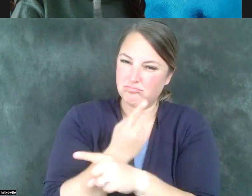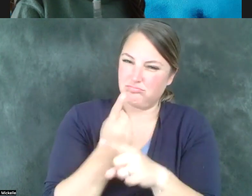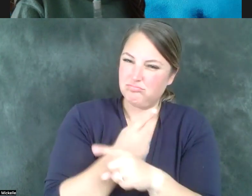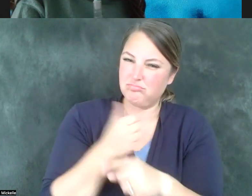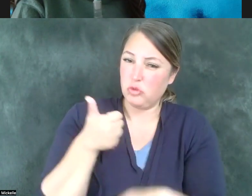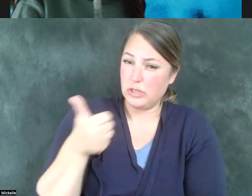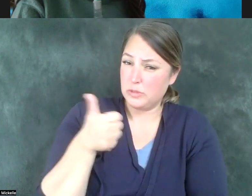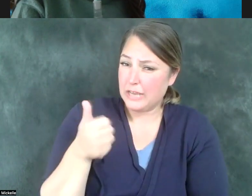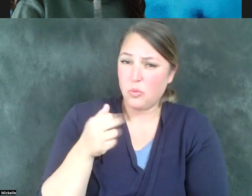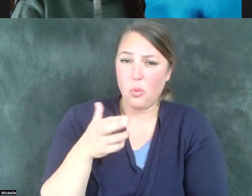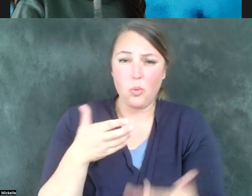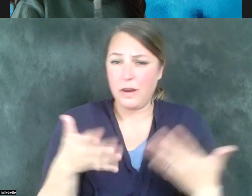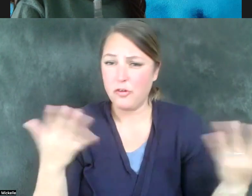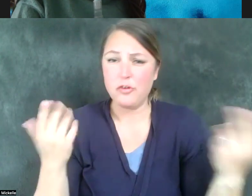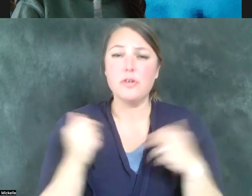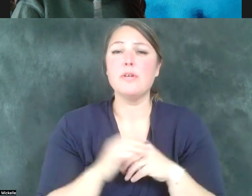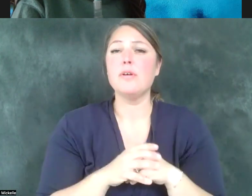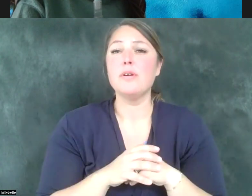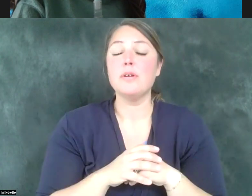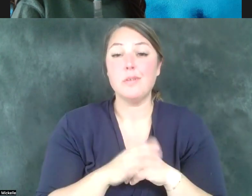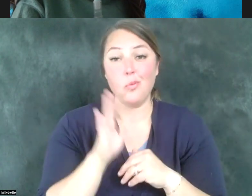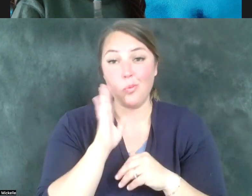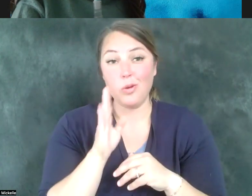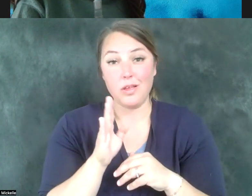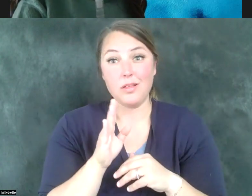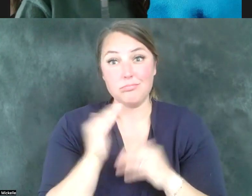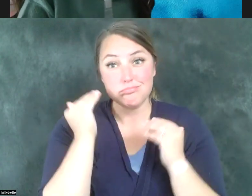you know, it's going to have a significant restricting ability on your